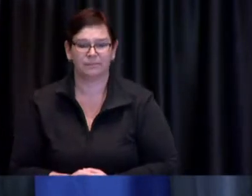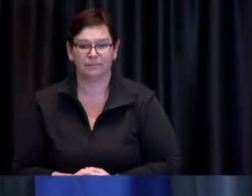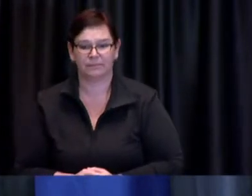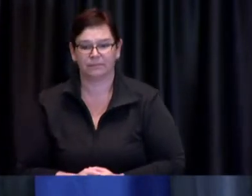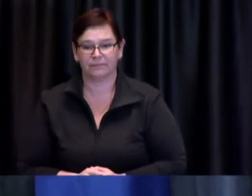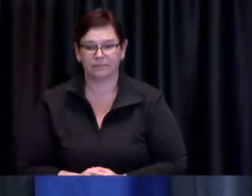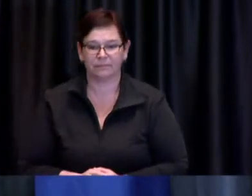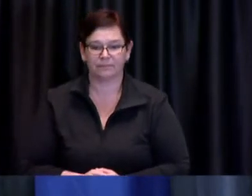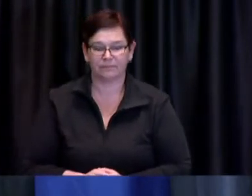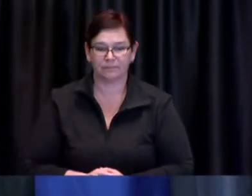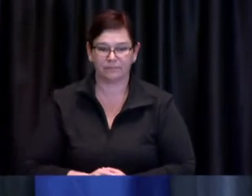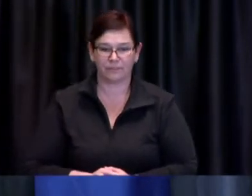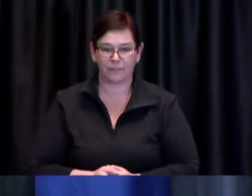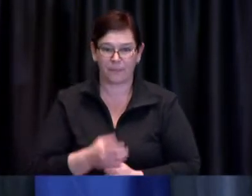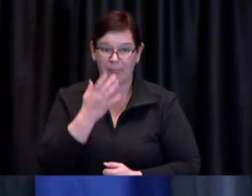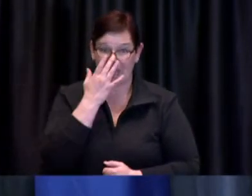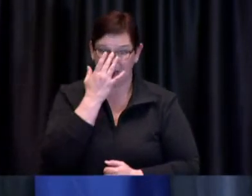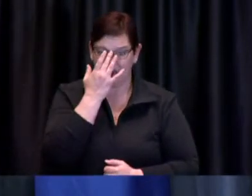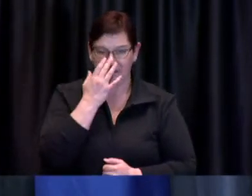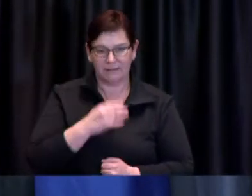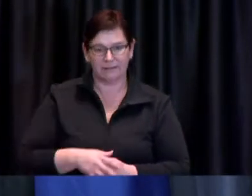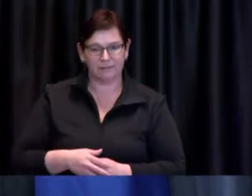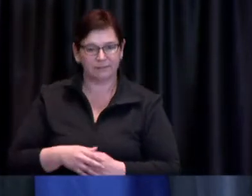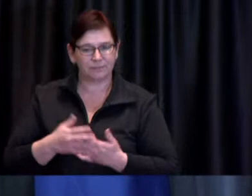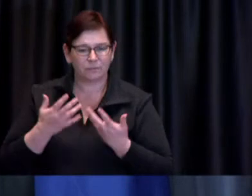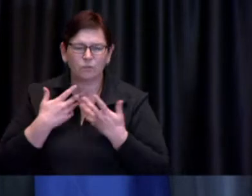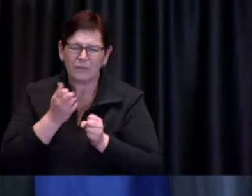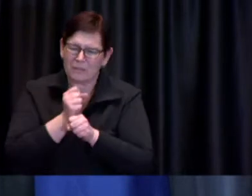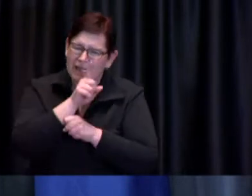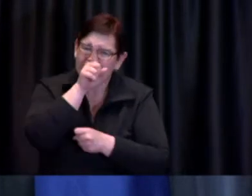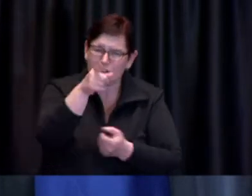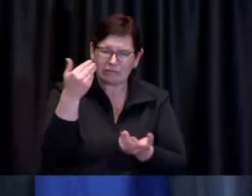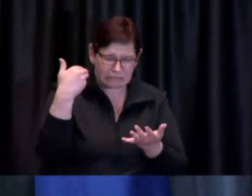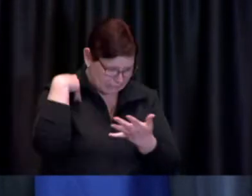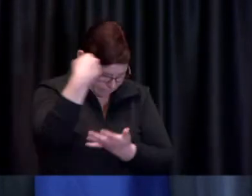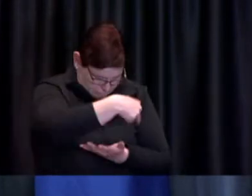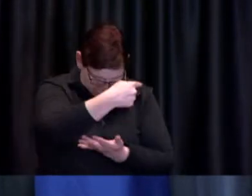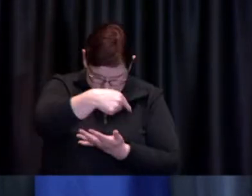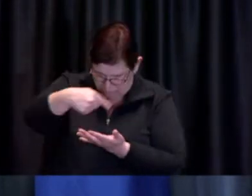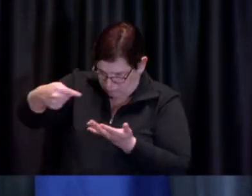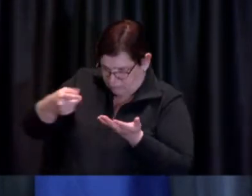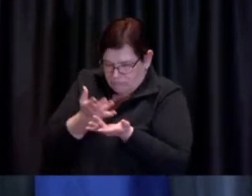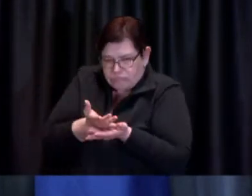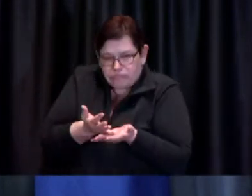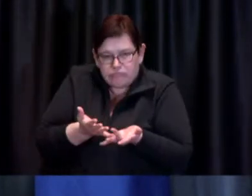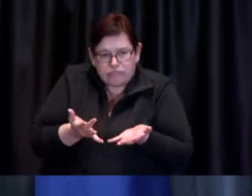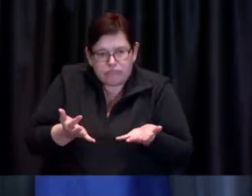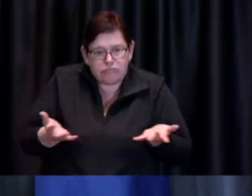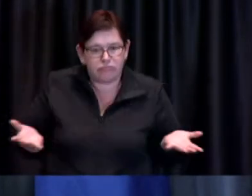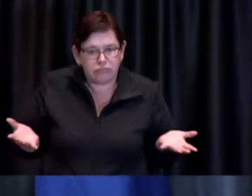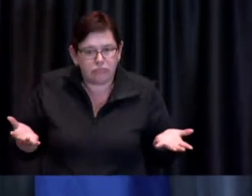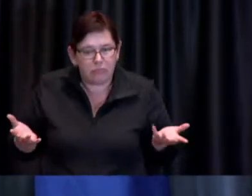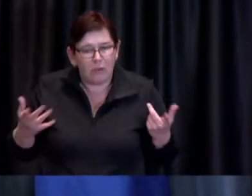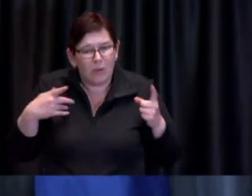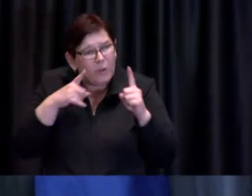deploying all the tools available to us in terms of our ability to reduce COVID-19 transmission